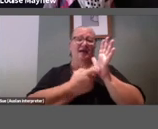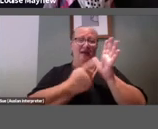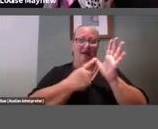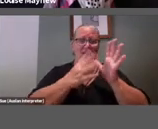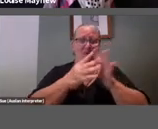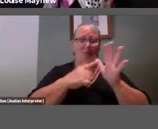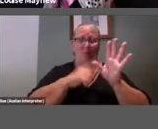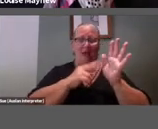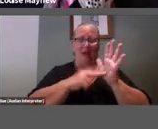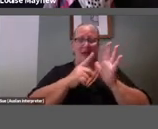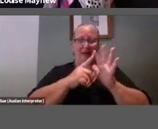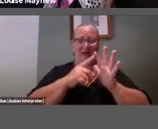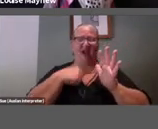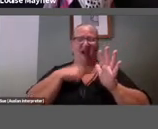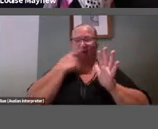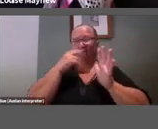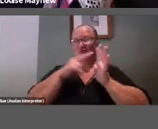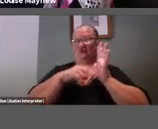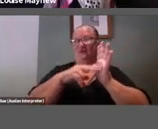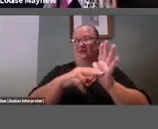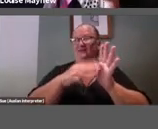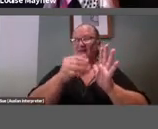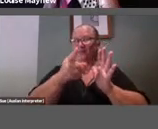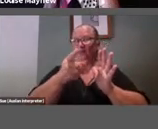few sentences of it for you.